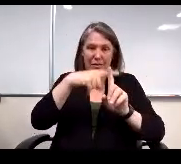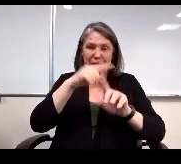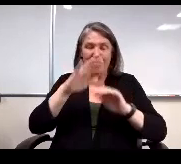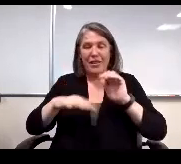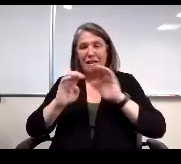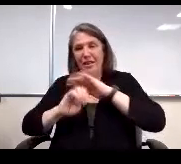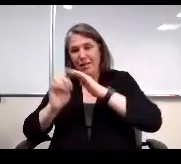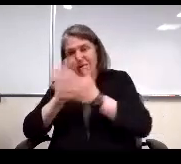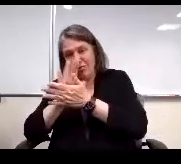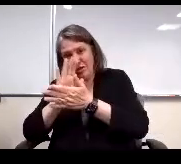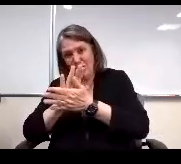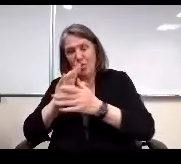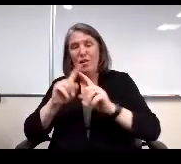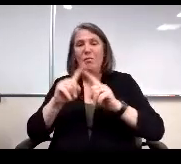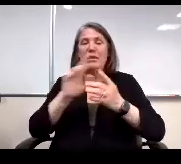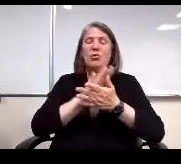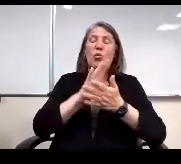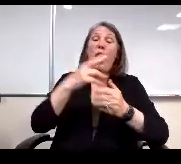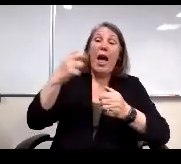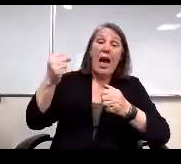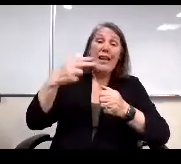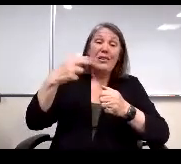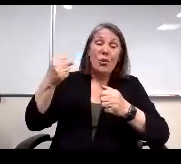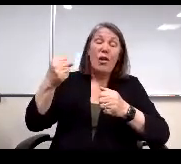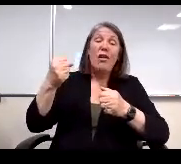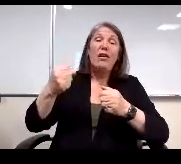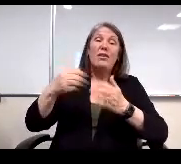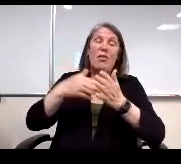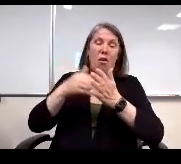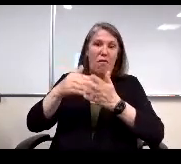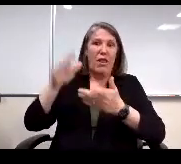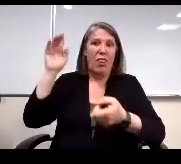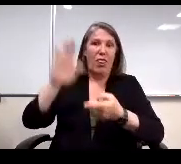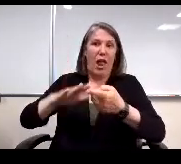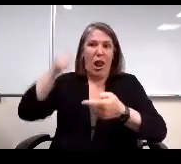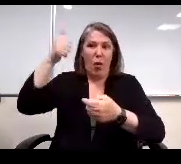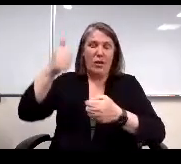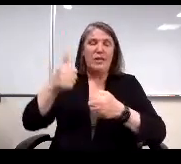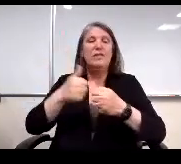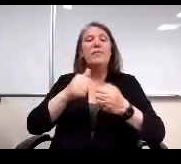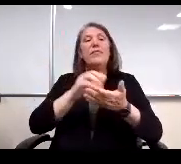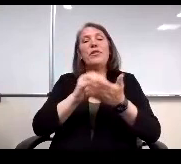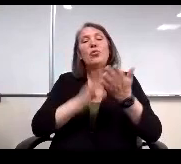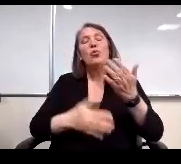But school high school, often being the lowest. Students had more favorable perceptions